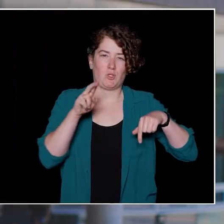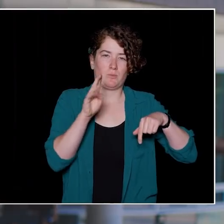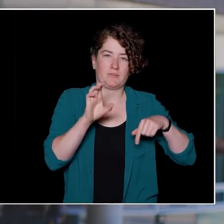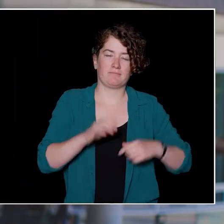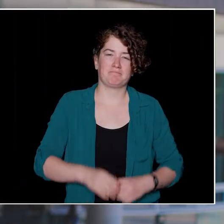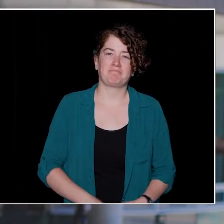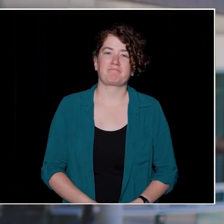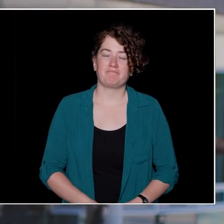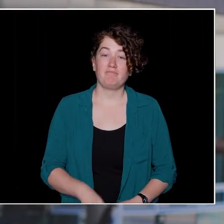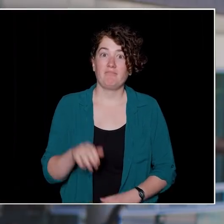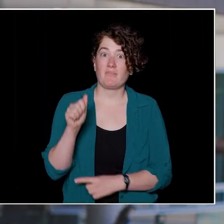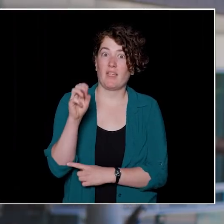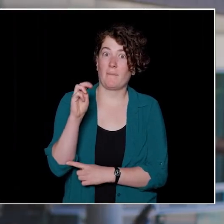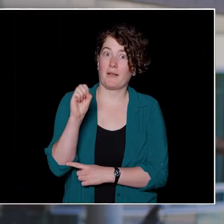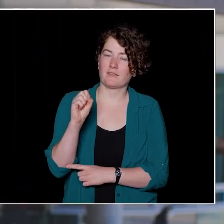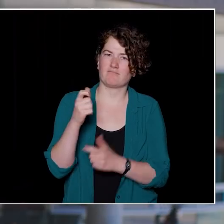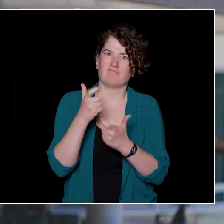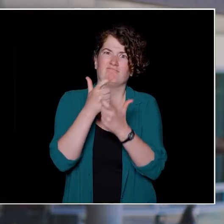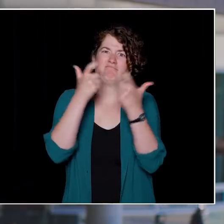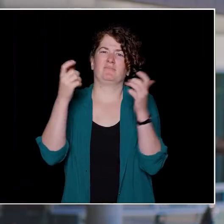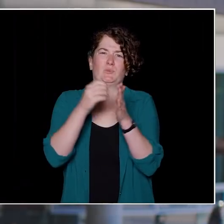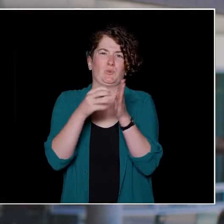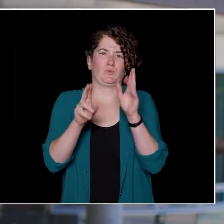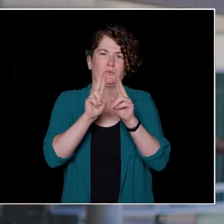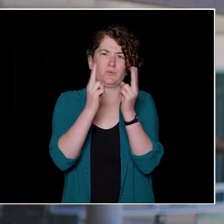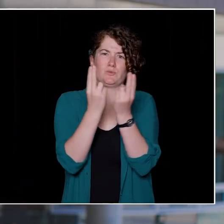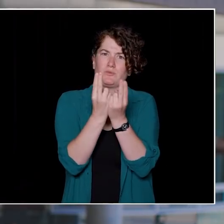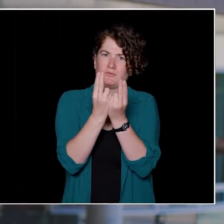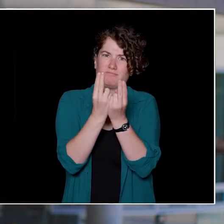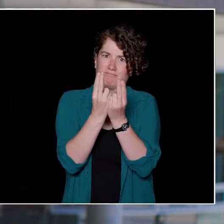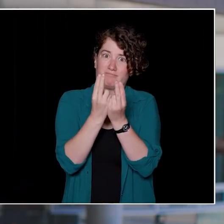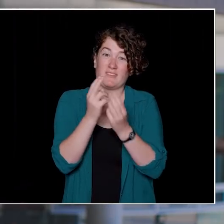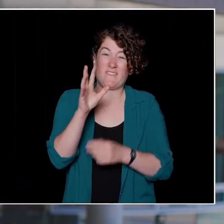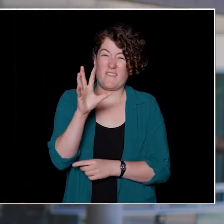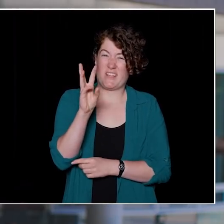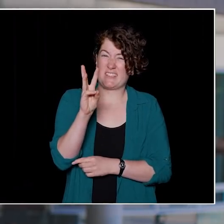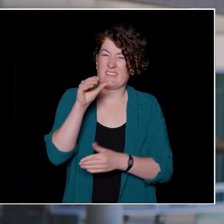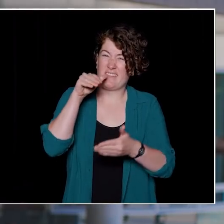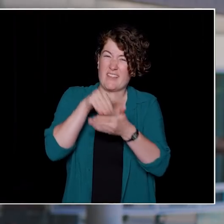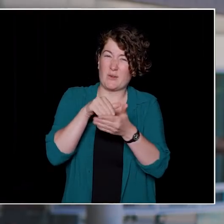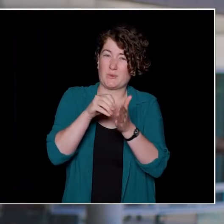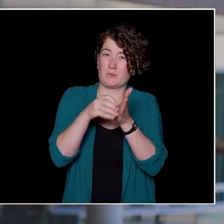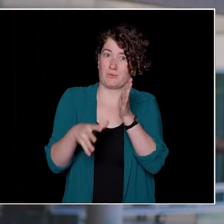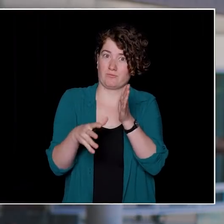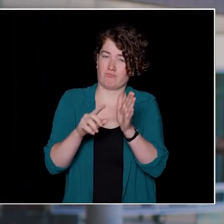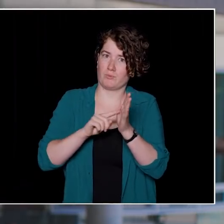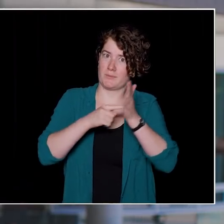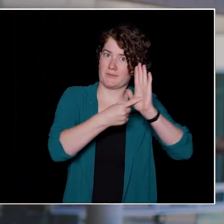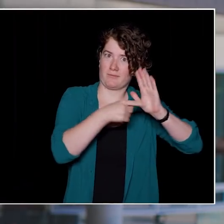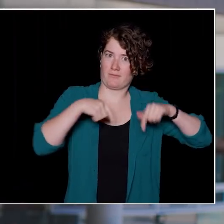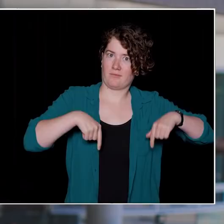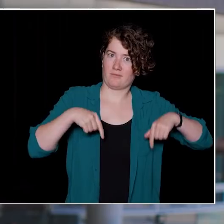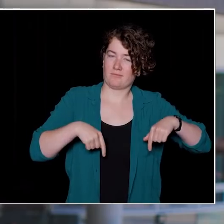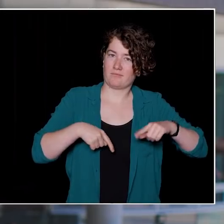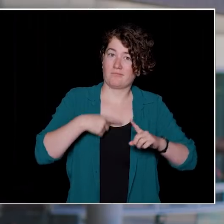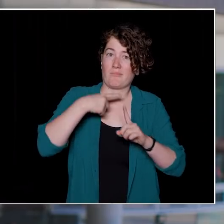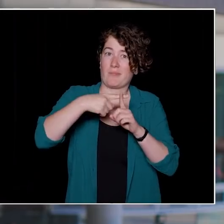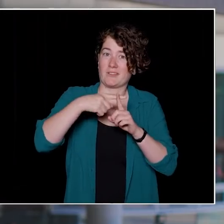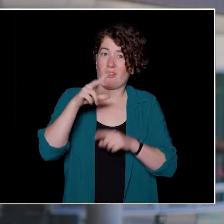The AMS is one of the largest student unions in the world representing over 56,000 students annually operating a budget of close to $30 million.